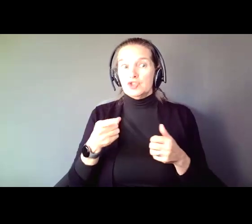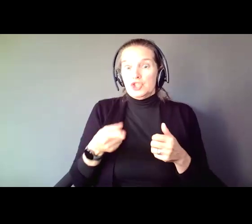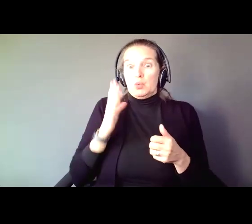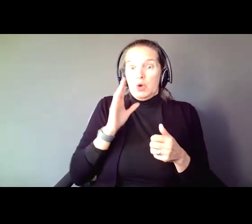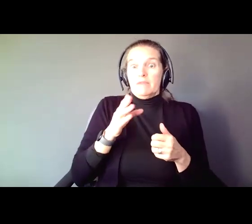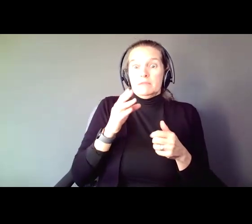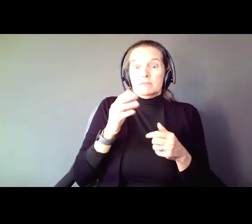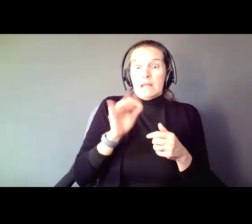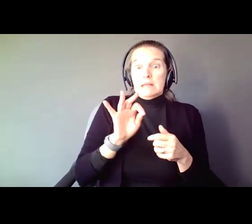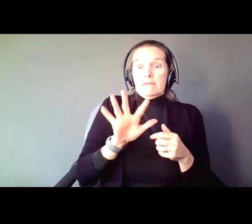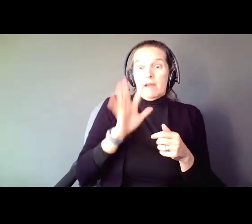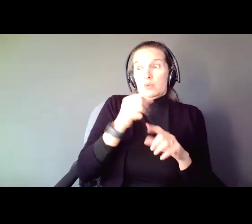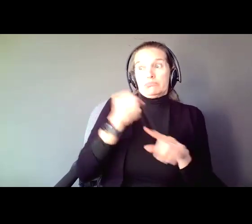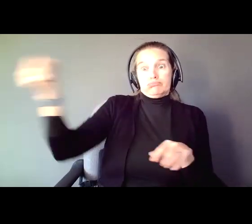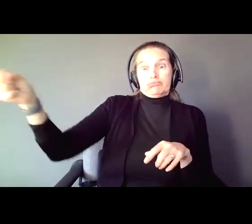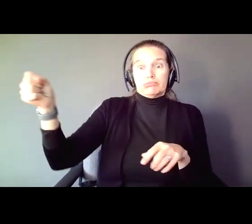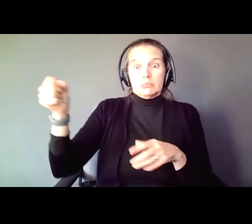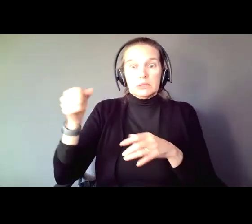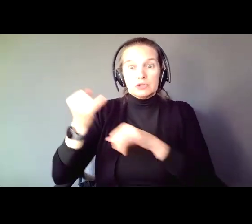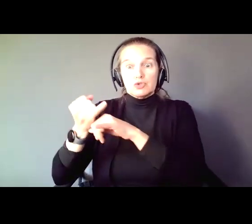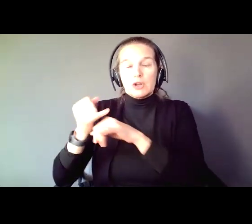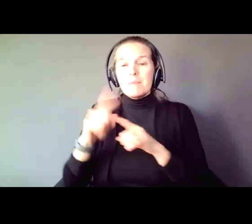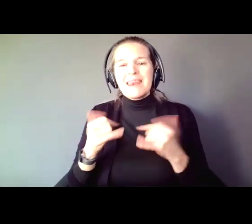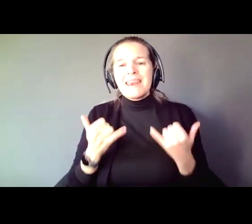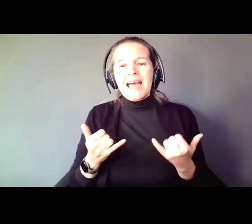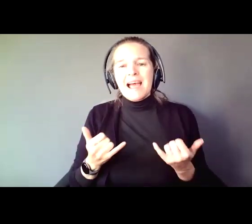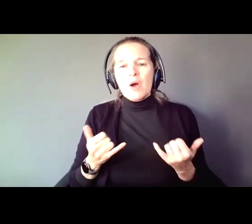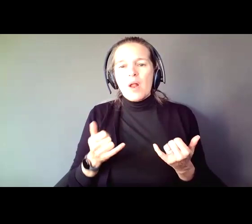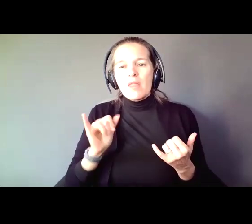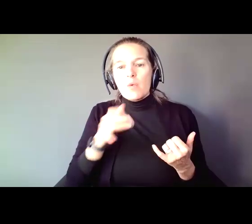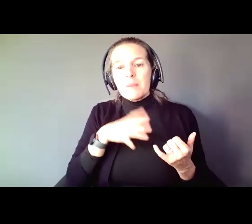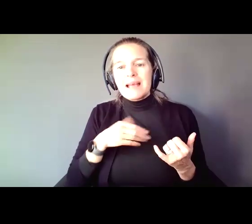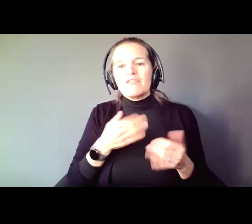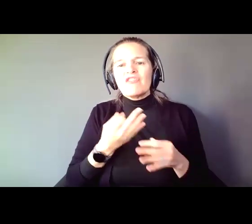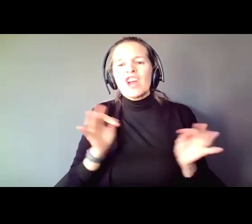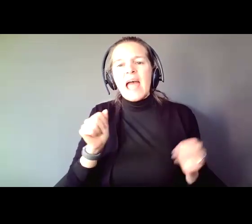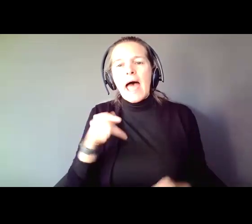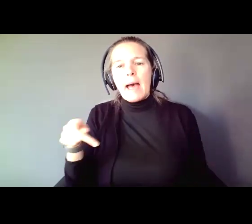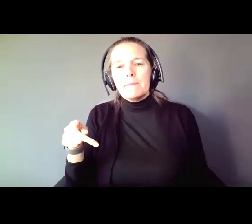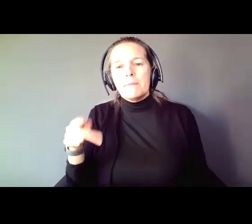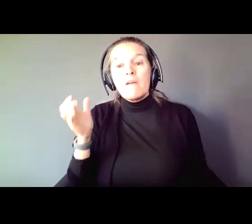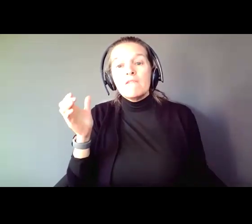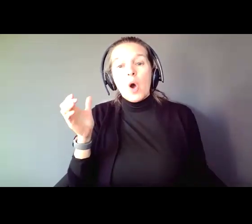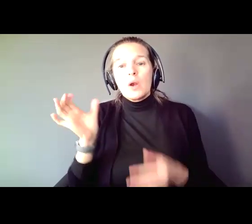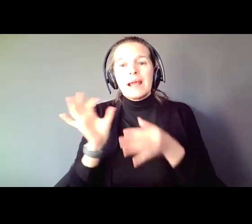what she has now? She has a free app that connects her phone to her glucose monitor,